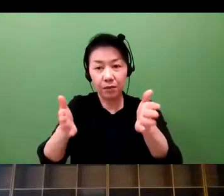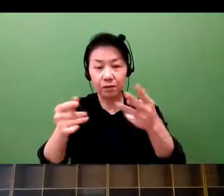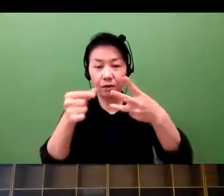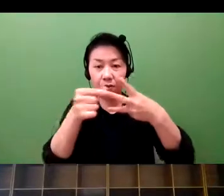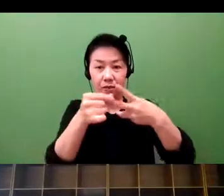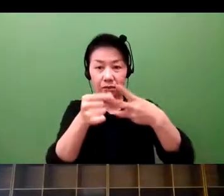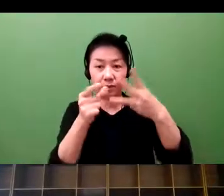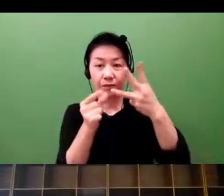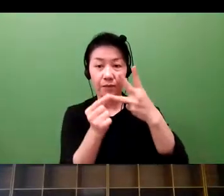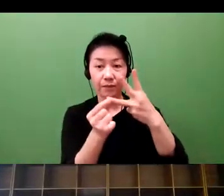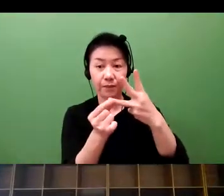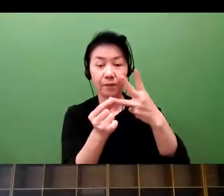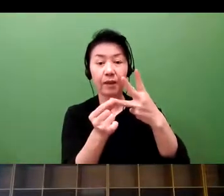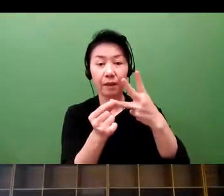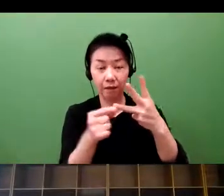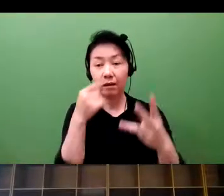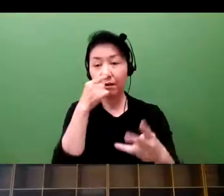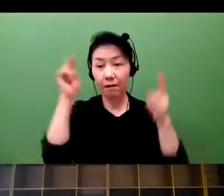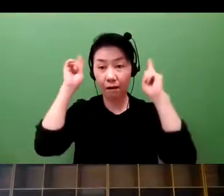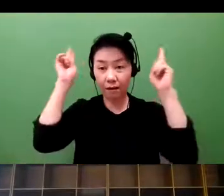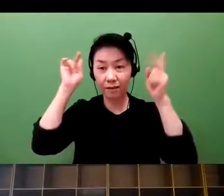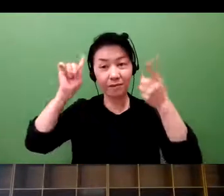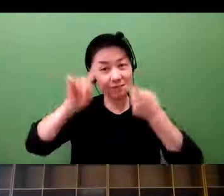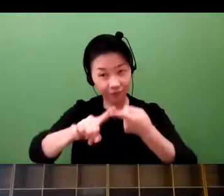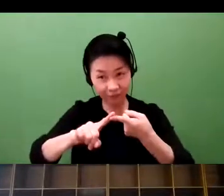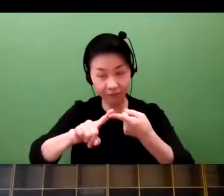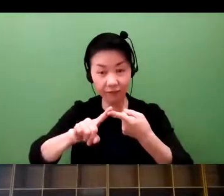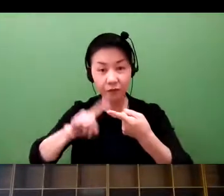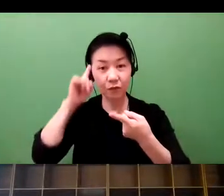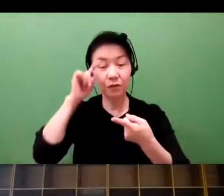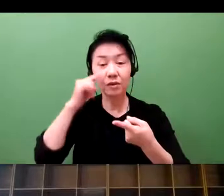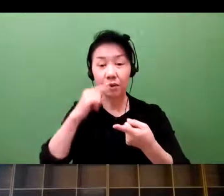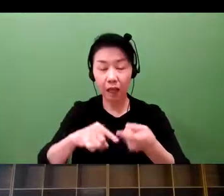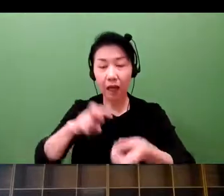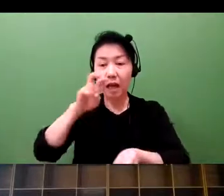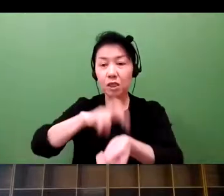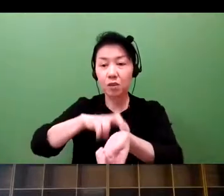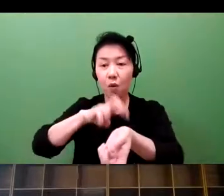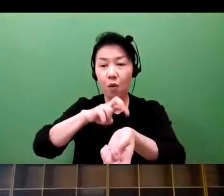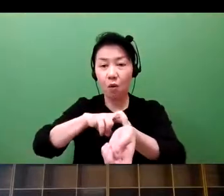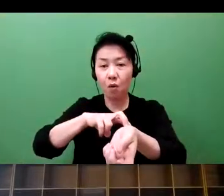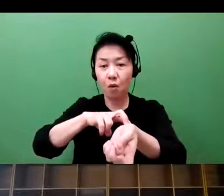So this is a second set of services, and the other is very characteristic of the DNA